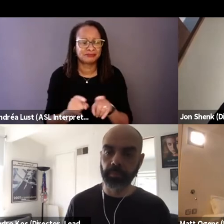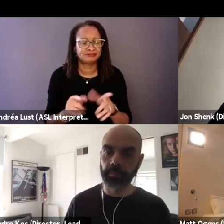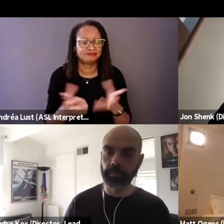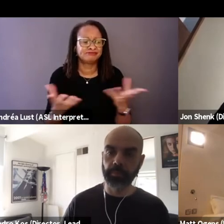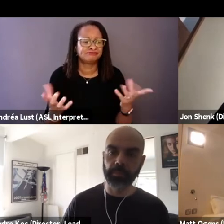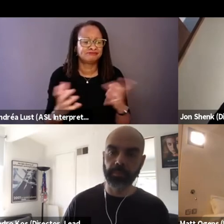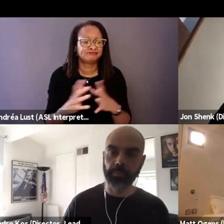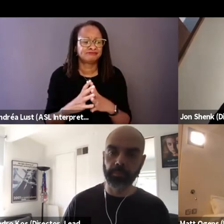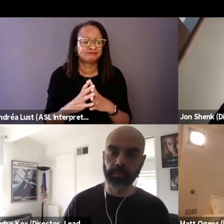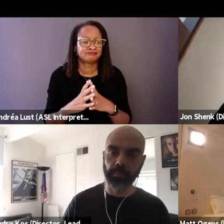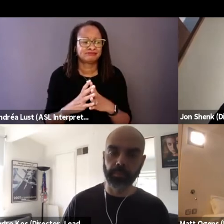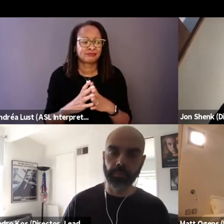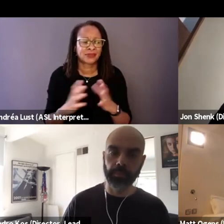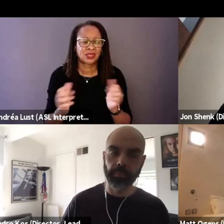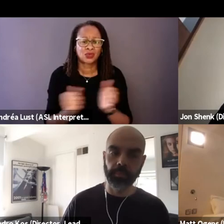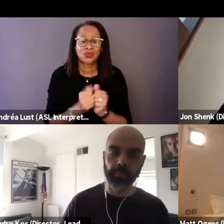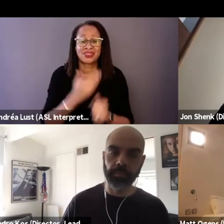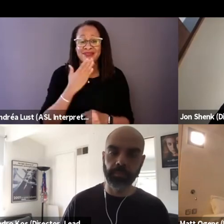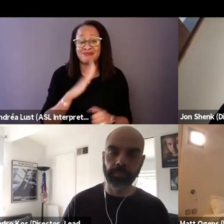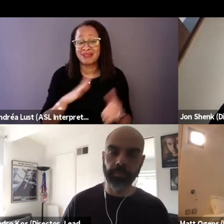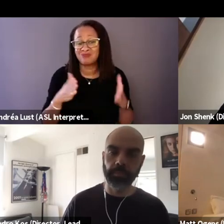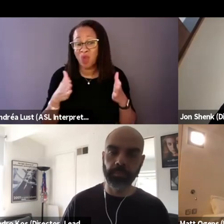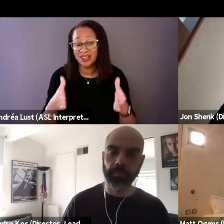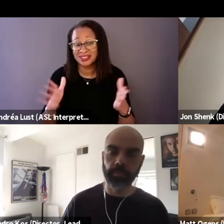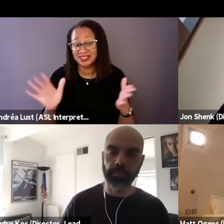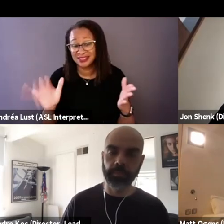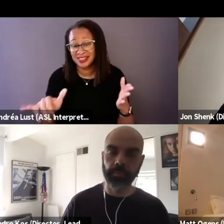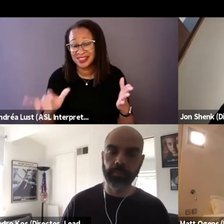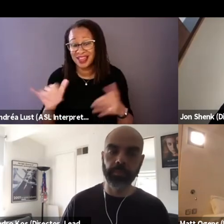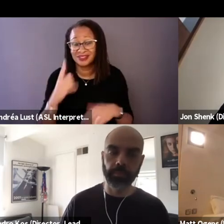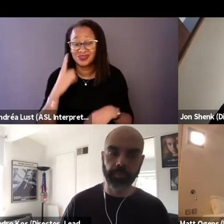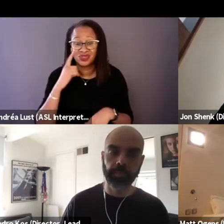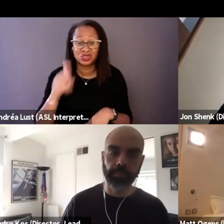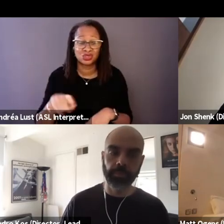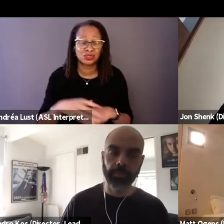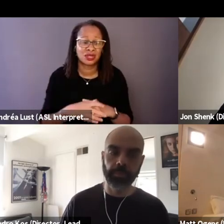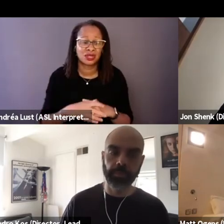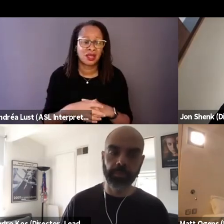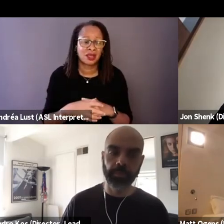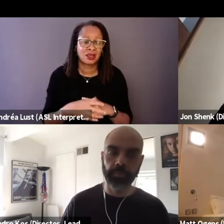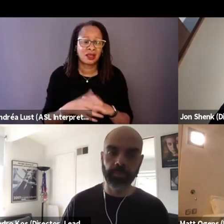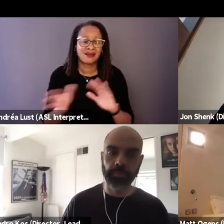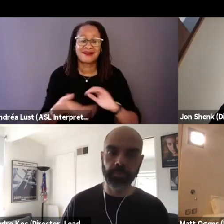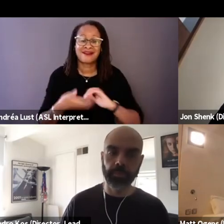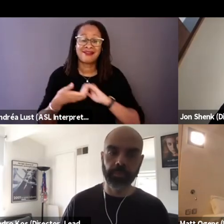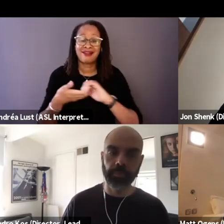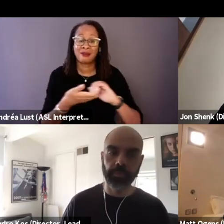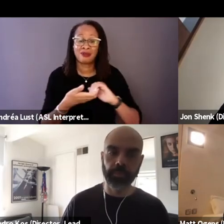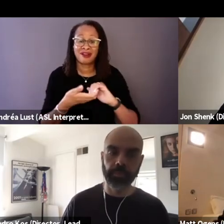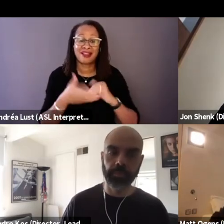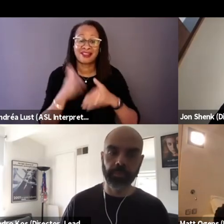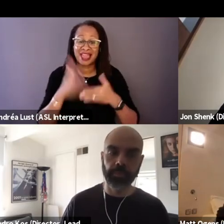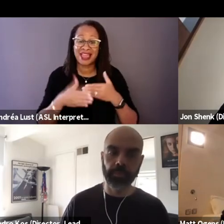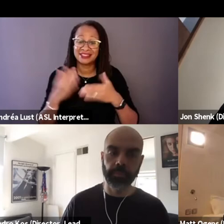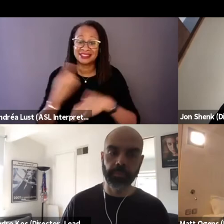With bad ways for sure. With bad ways as collaborating at the end of the day with the Nazi regime,